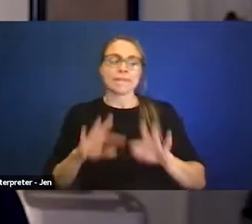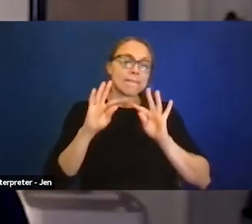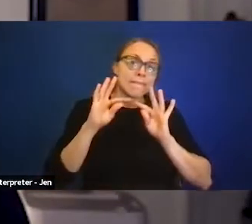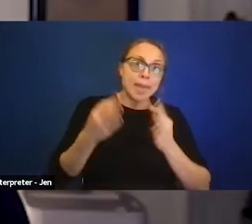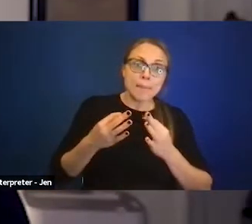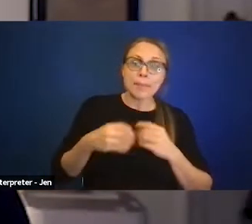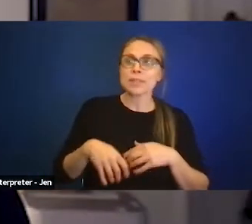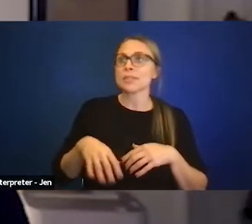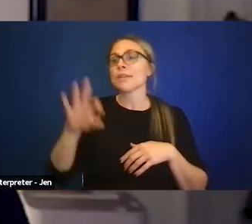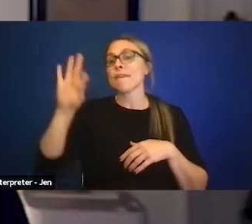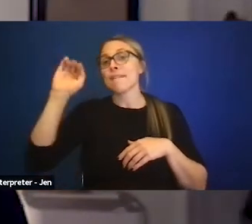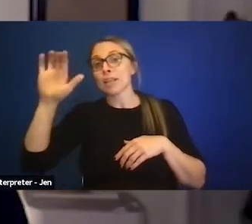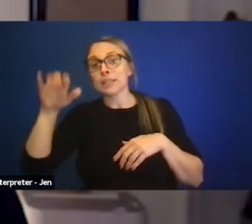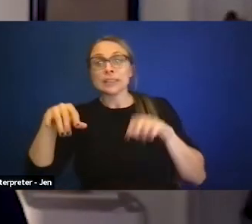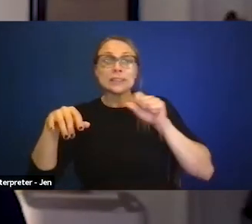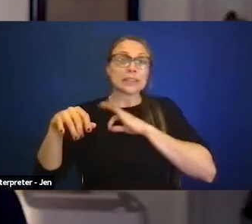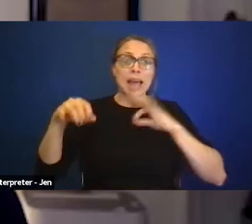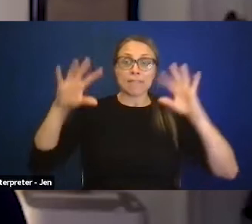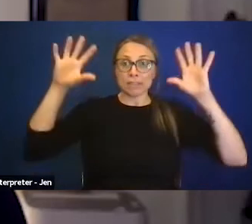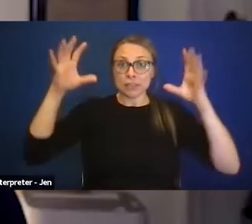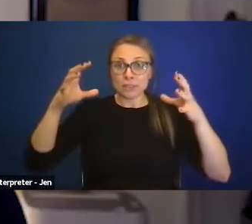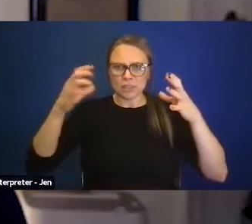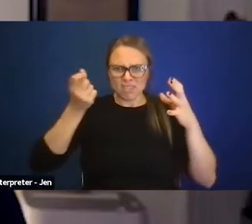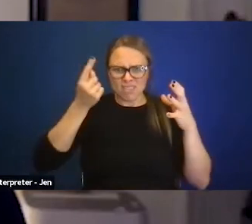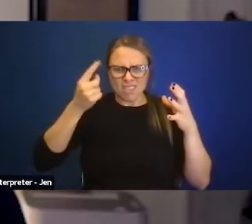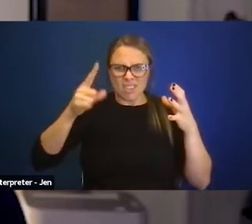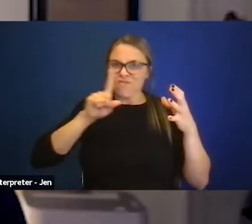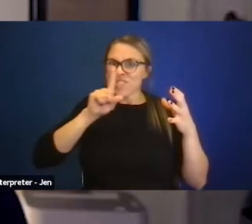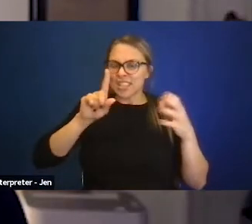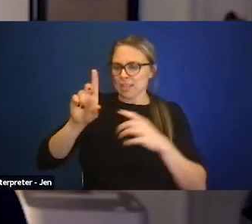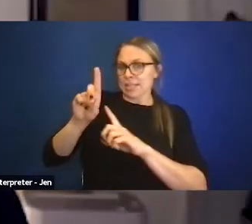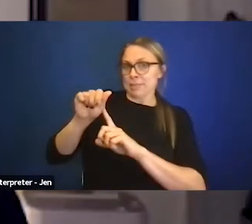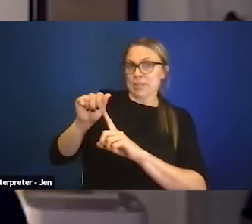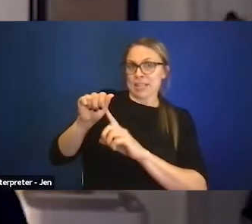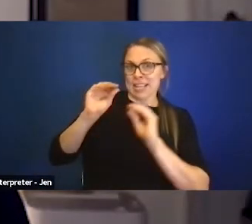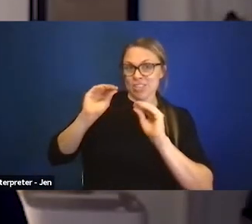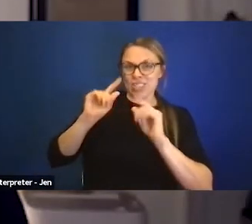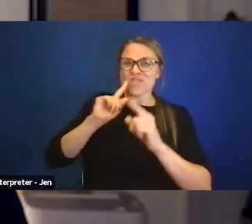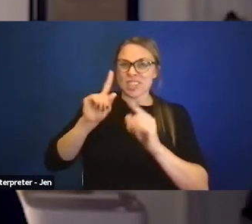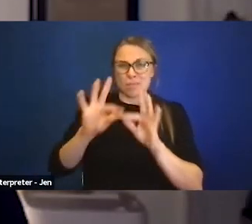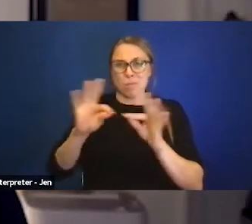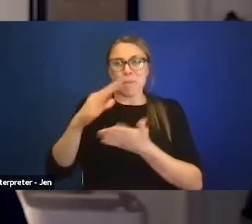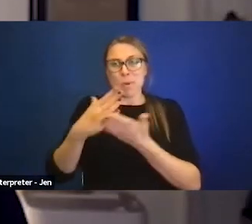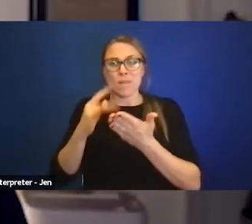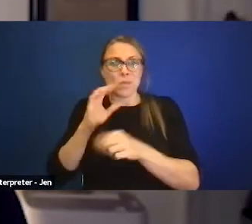that disability is an integral part of the work that's going on and we need to be talking